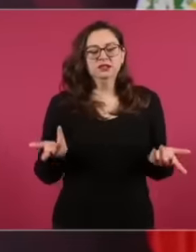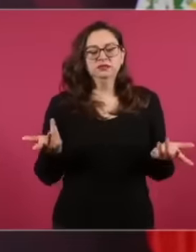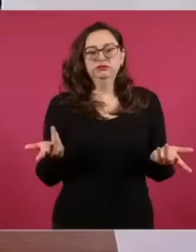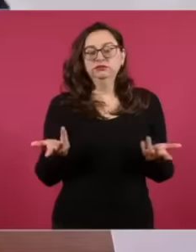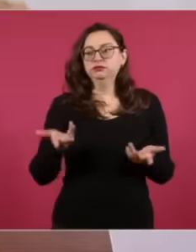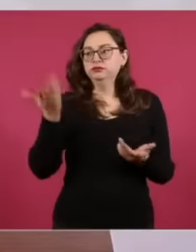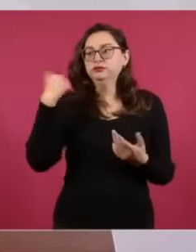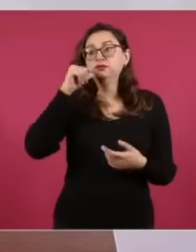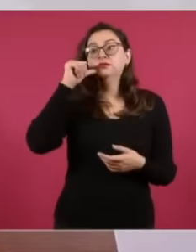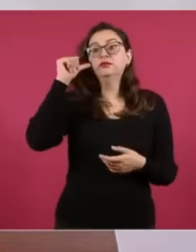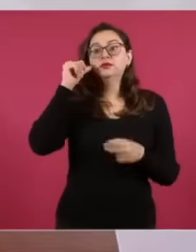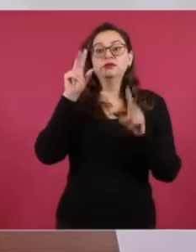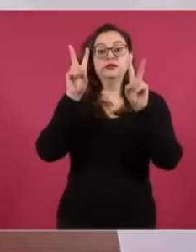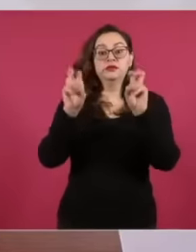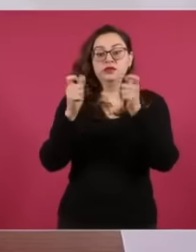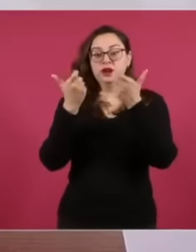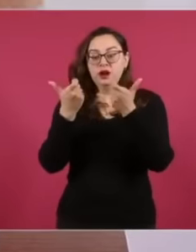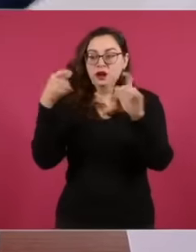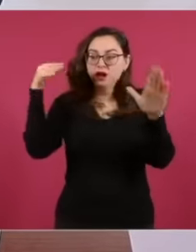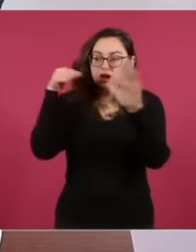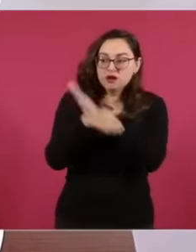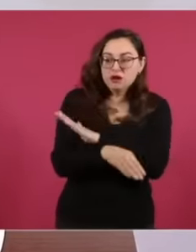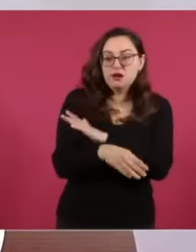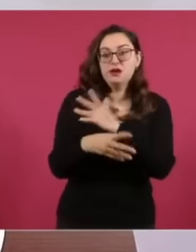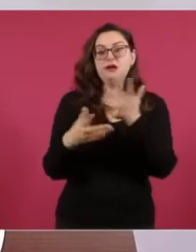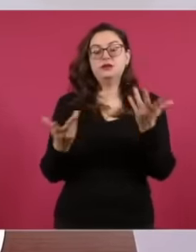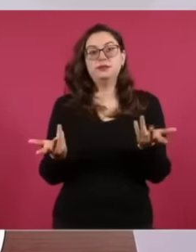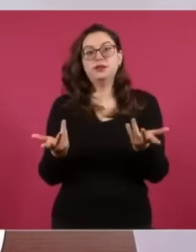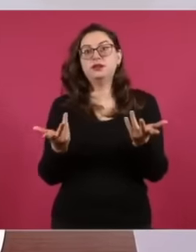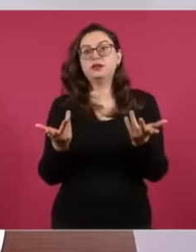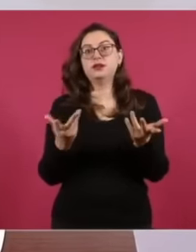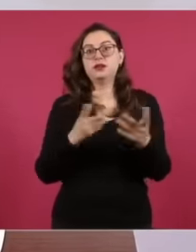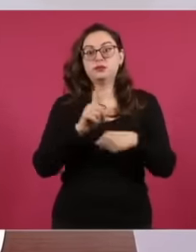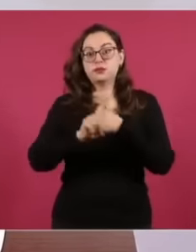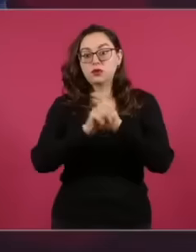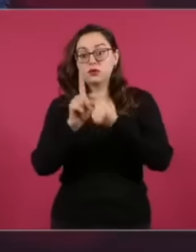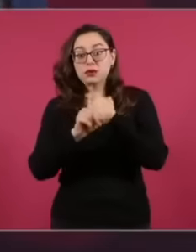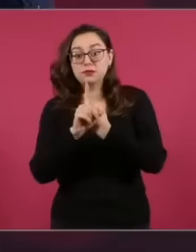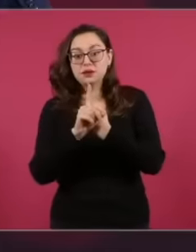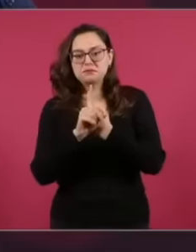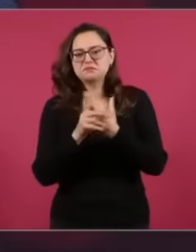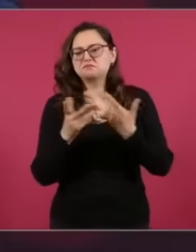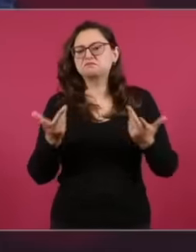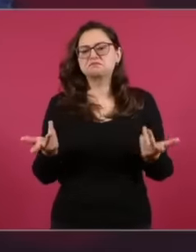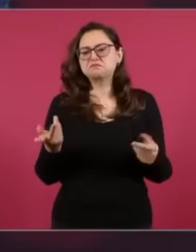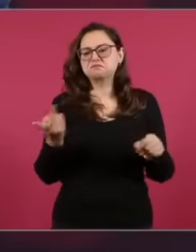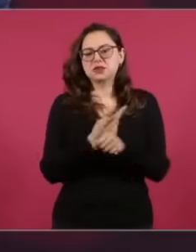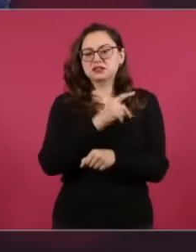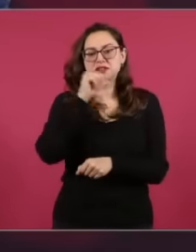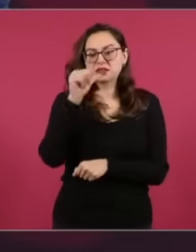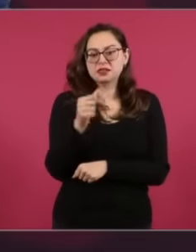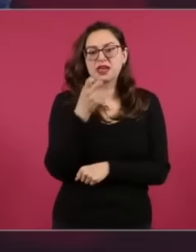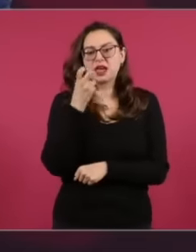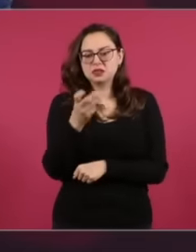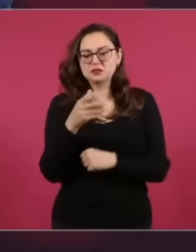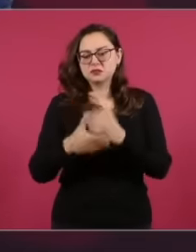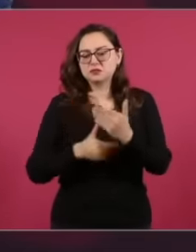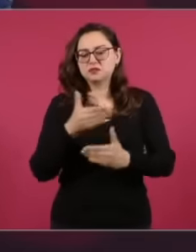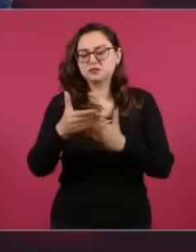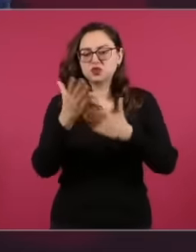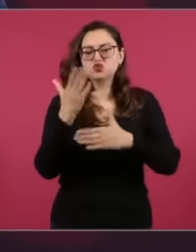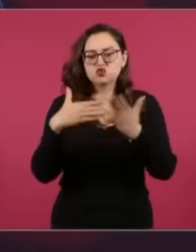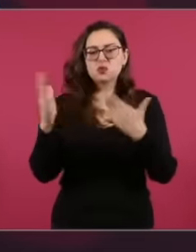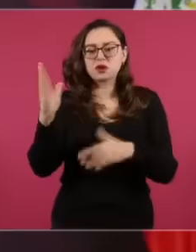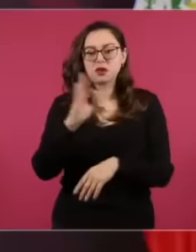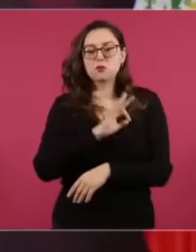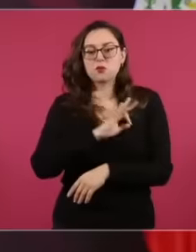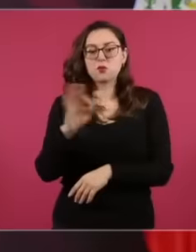That can be overcome relatively easily, but the drug consumption